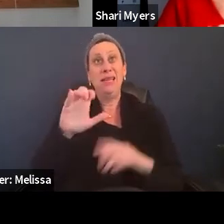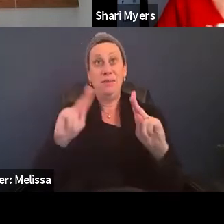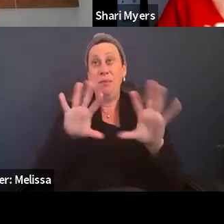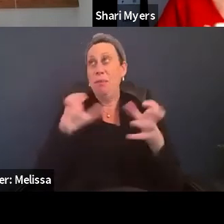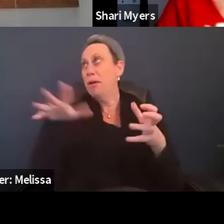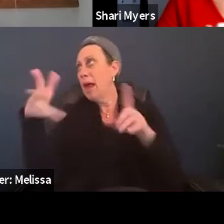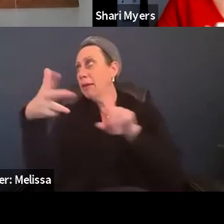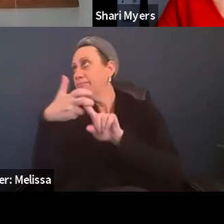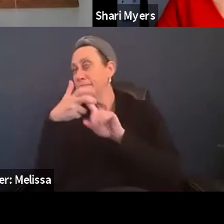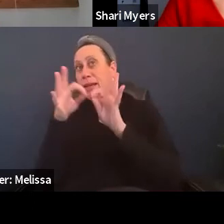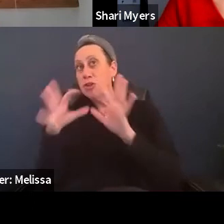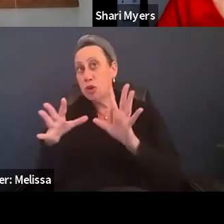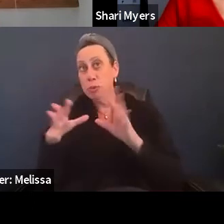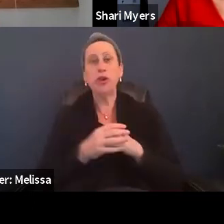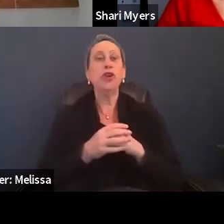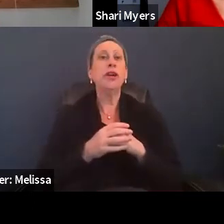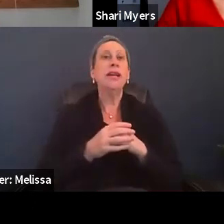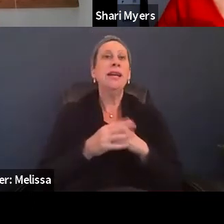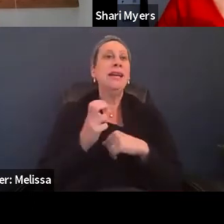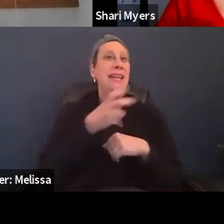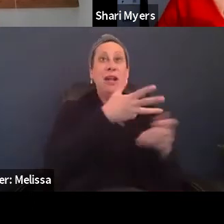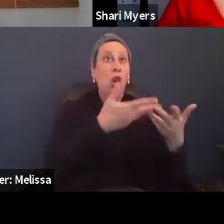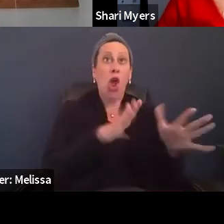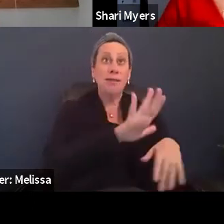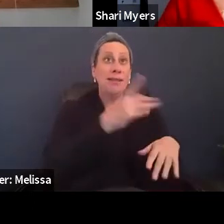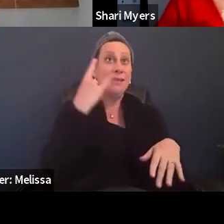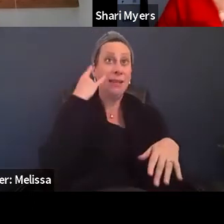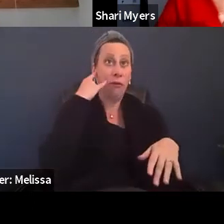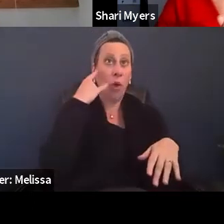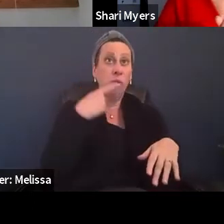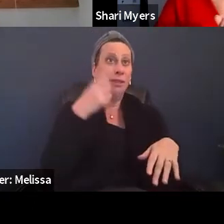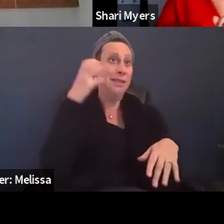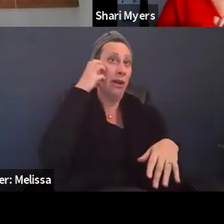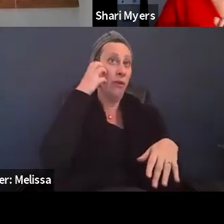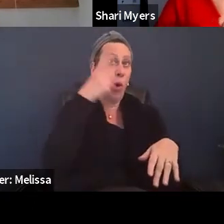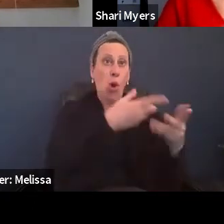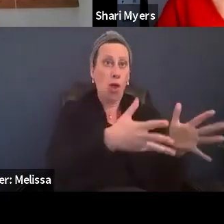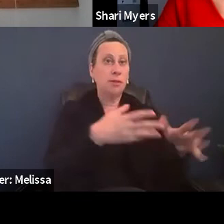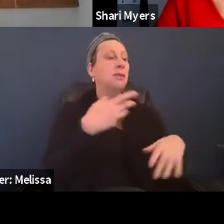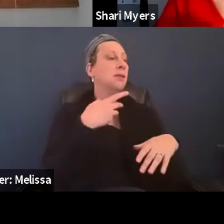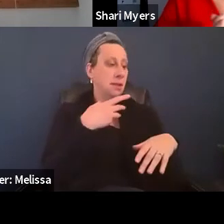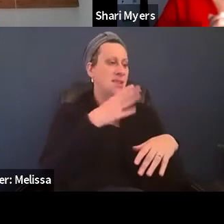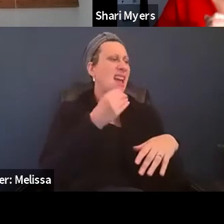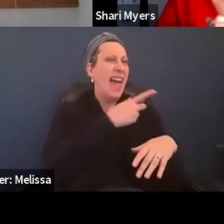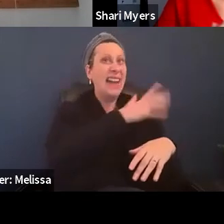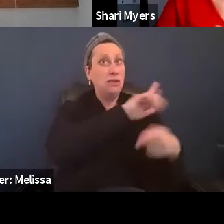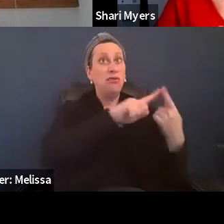And he'd lost his cell phone. And we knew that he had friends who were trying to communicate with him.